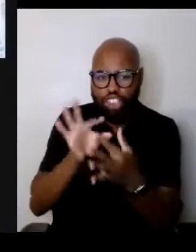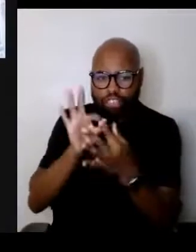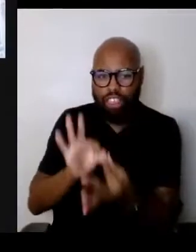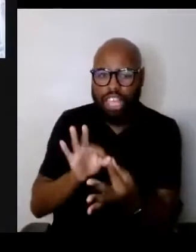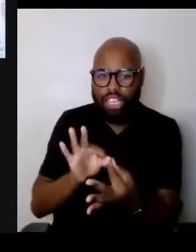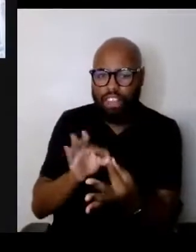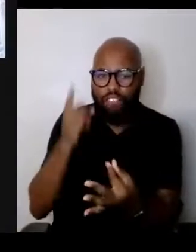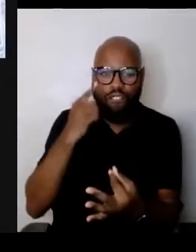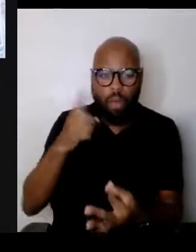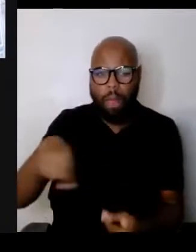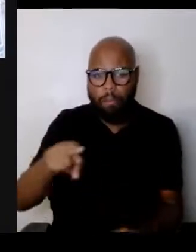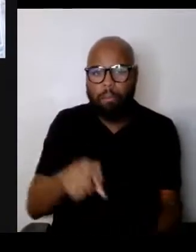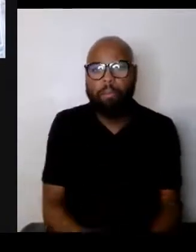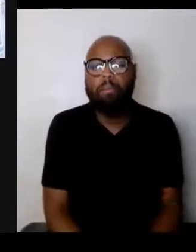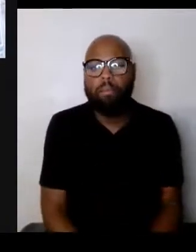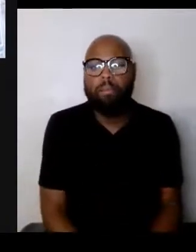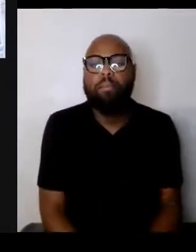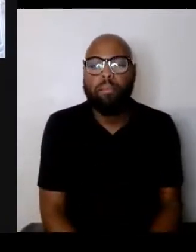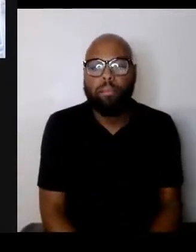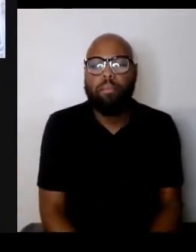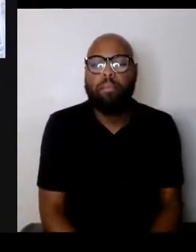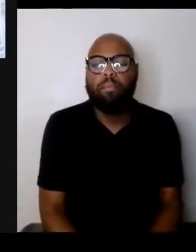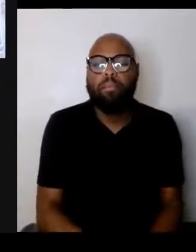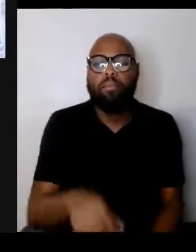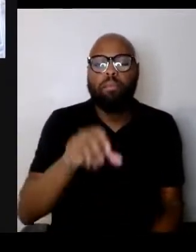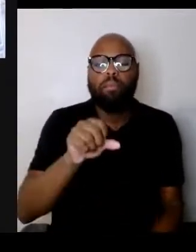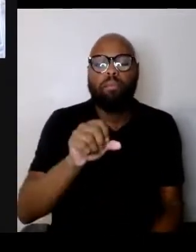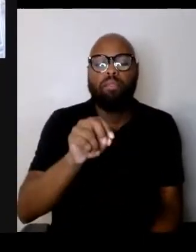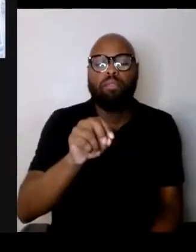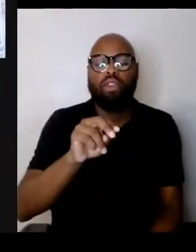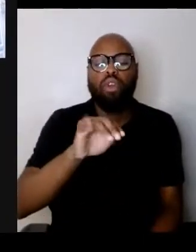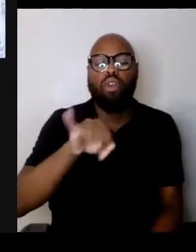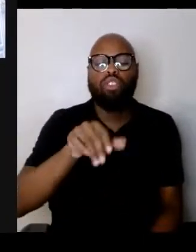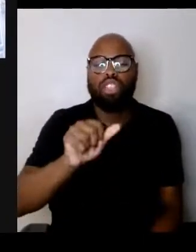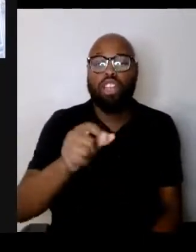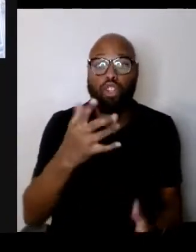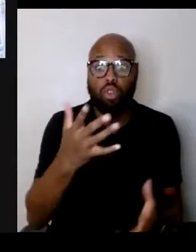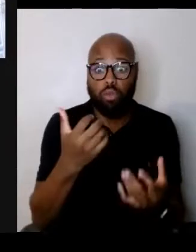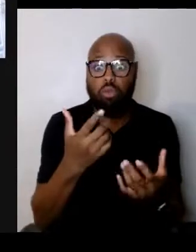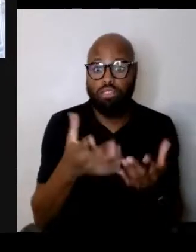Sonja, you wanted to get in here. Yes, I think a lot of this has to do